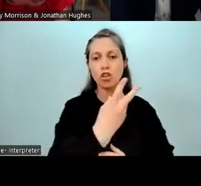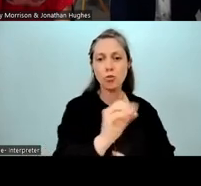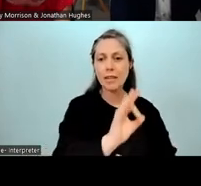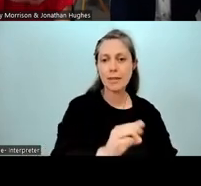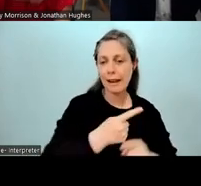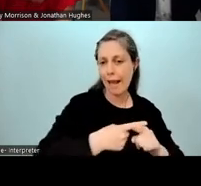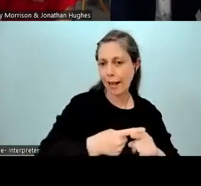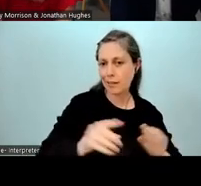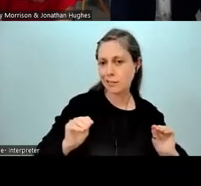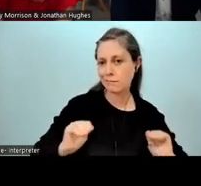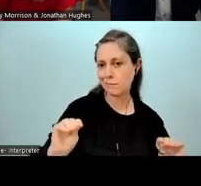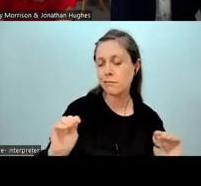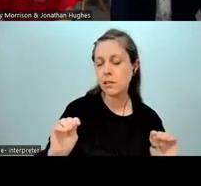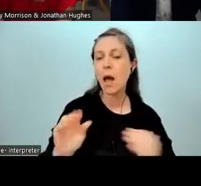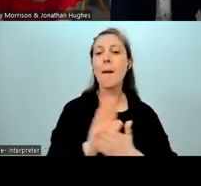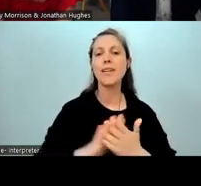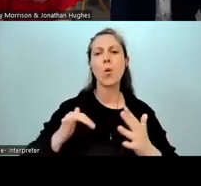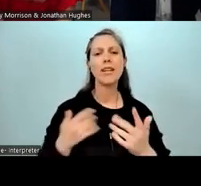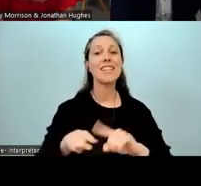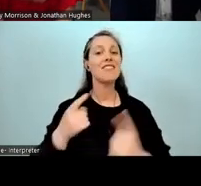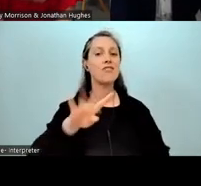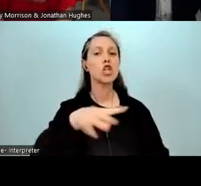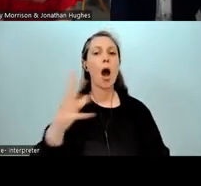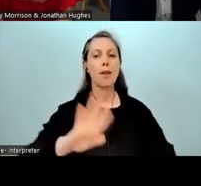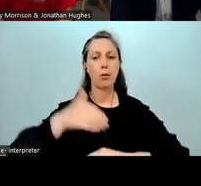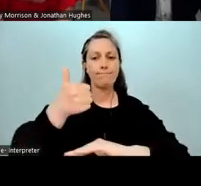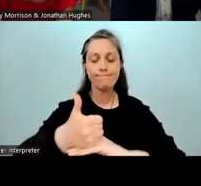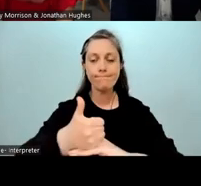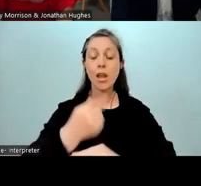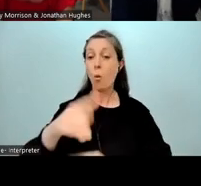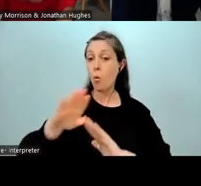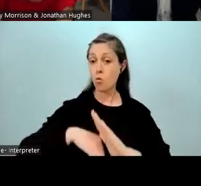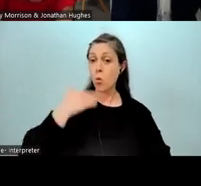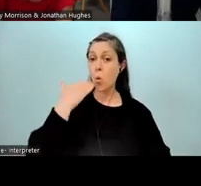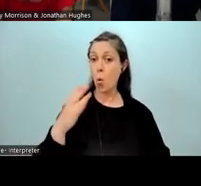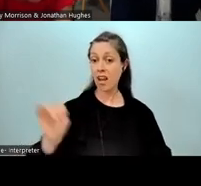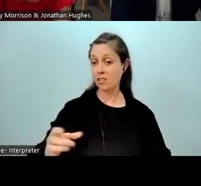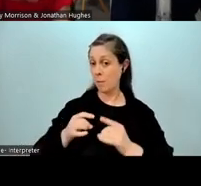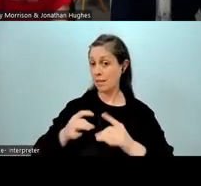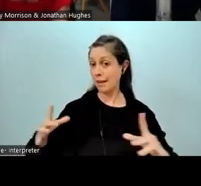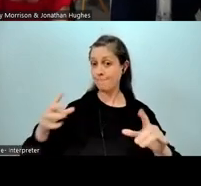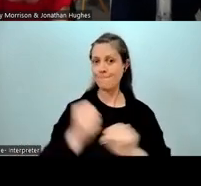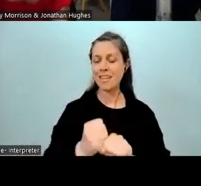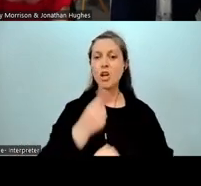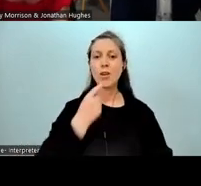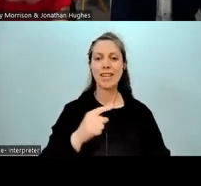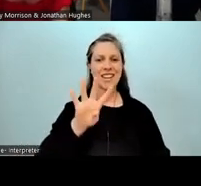we needed to establish a different timetable. And one of the rules we always had from the start was that the timetable didn't rule the school,